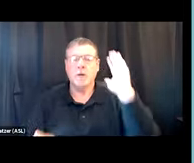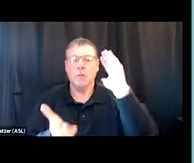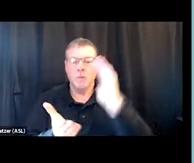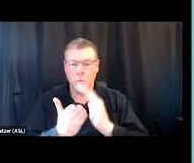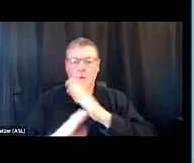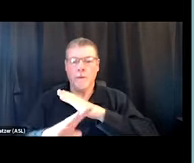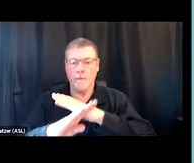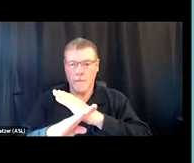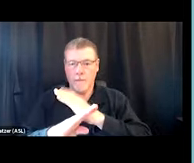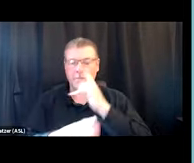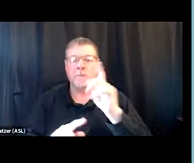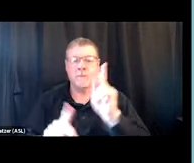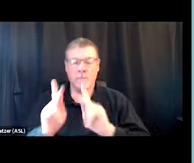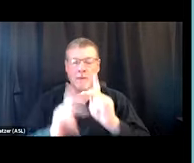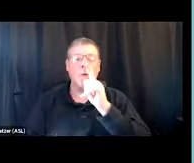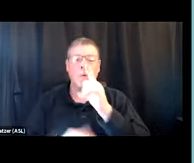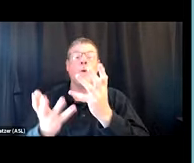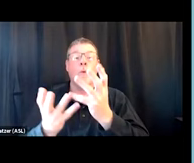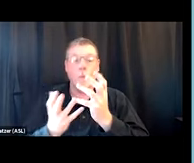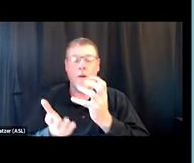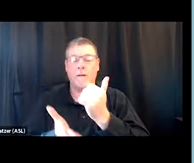for people that are seeking medication for their substance use.